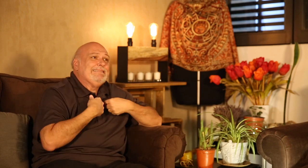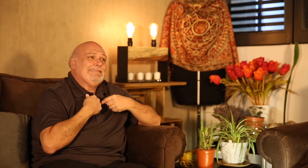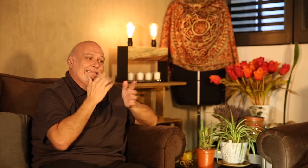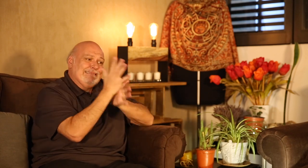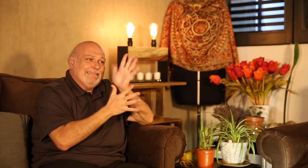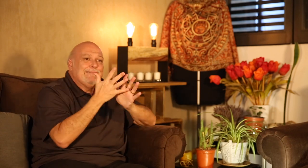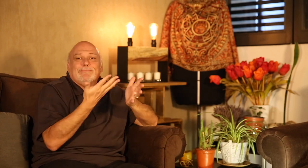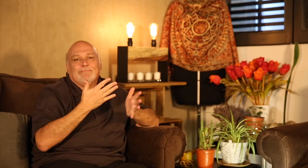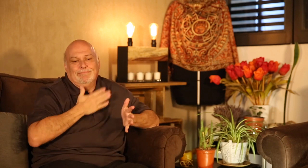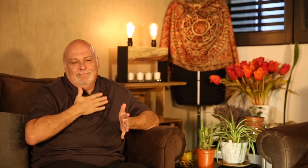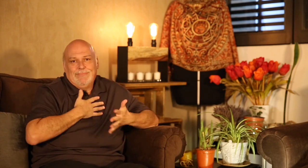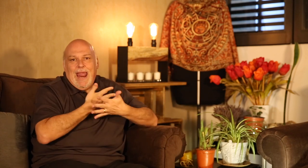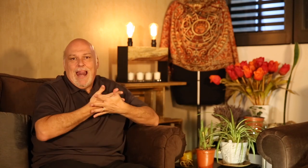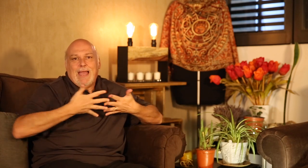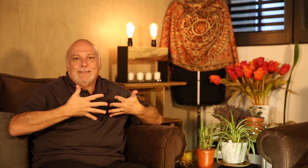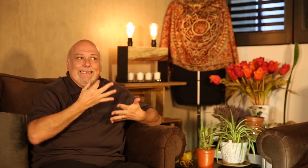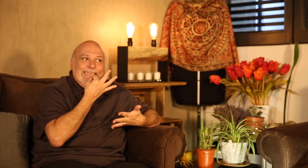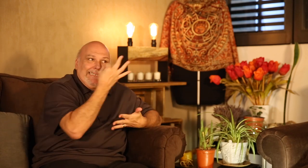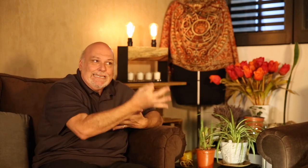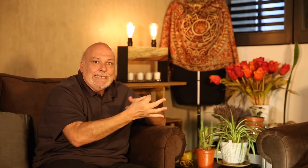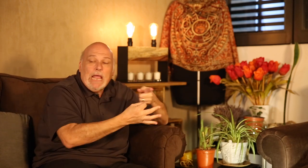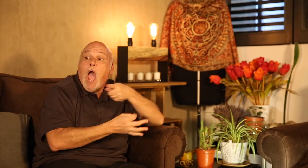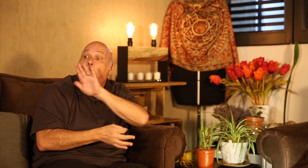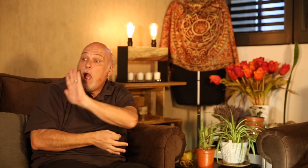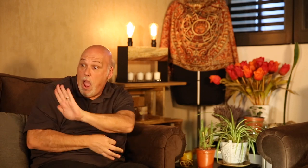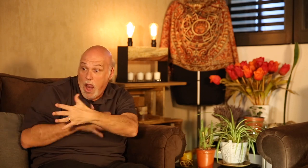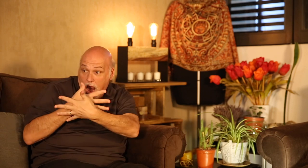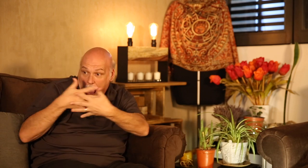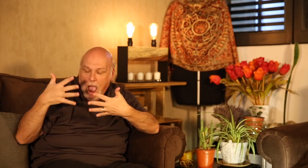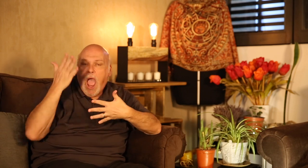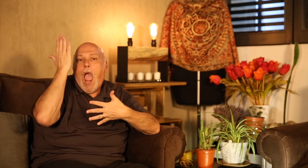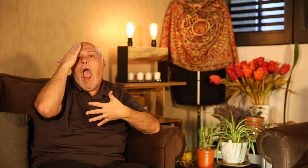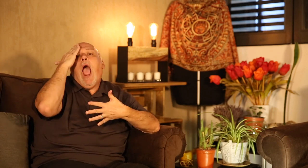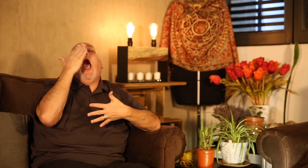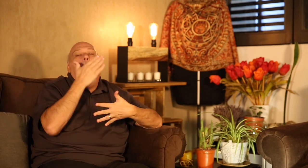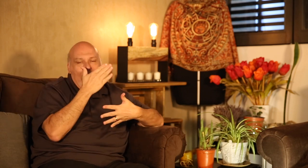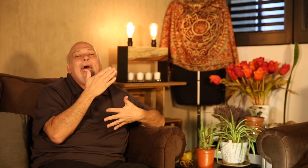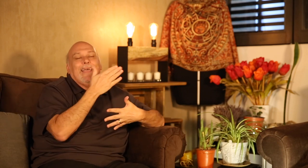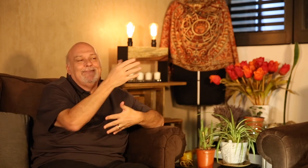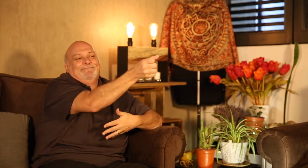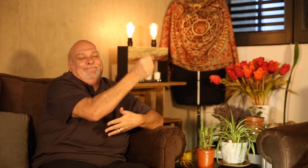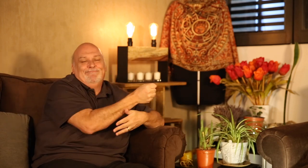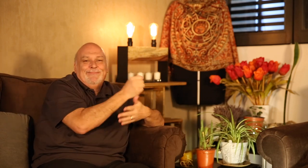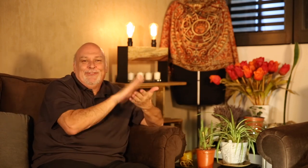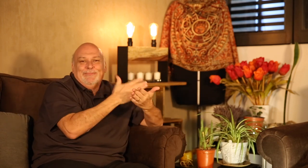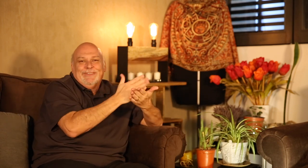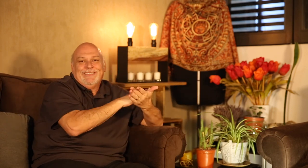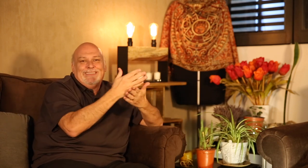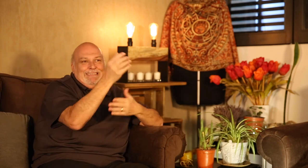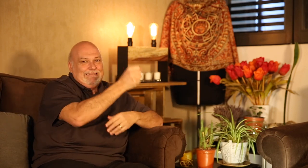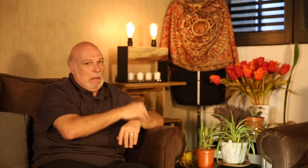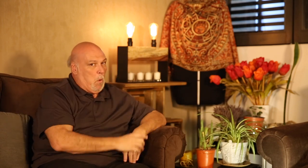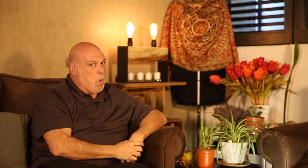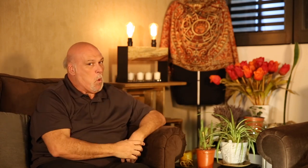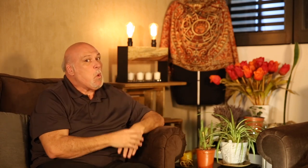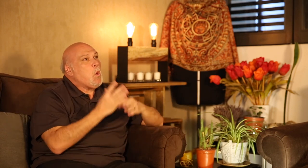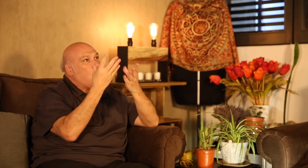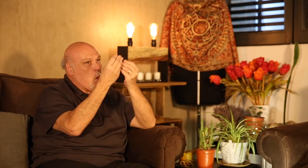requesting a sign language interpreter.